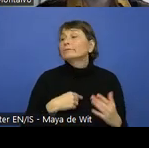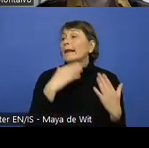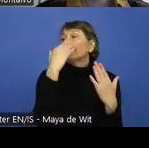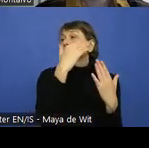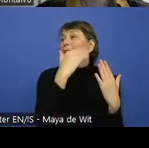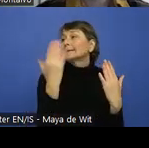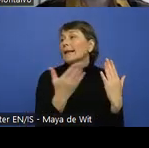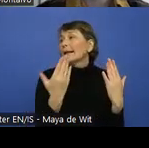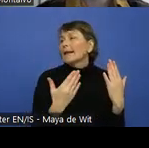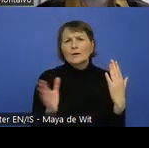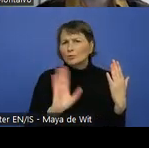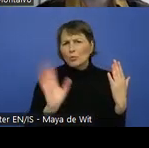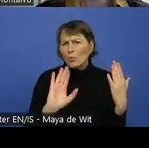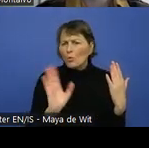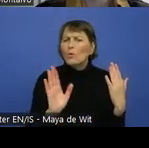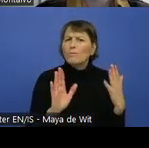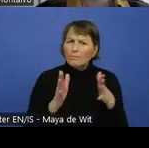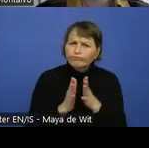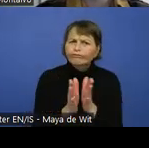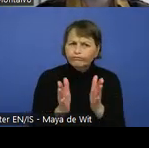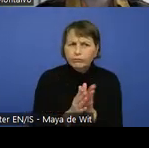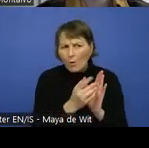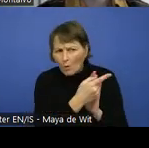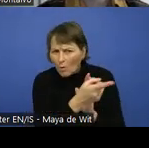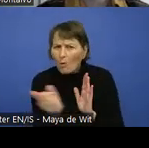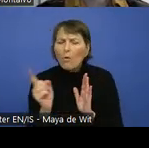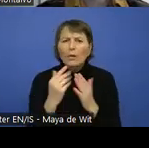But also to explain to students why are you doing what you are doing.